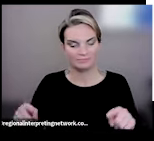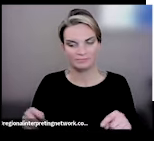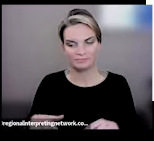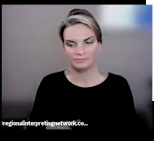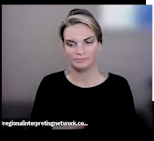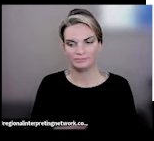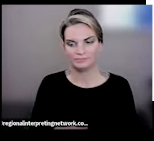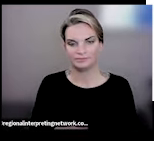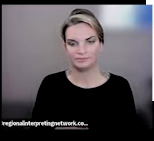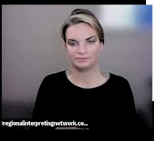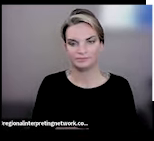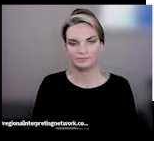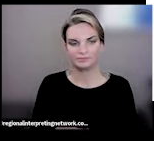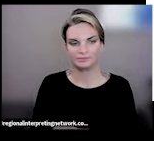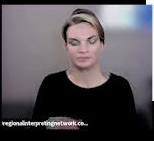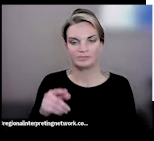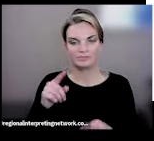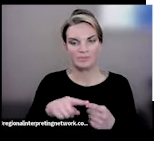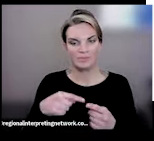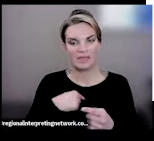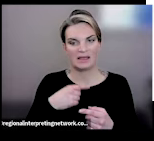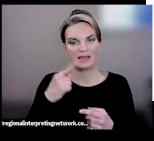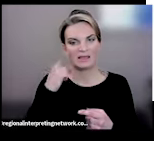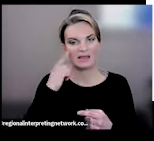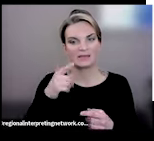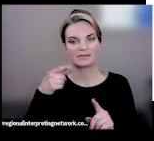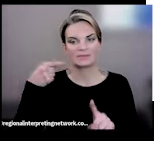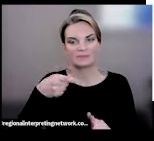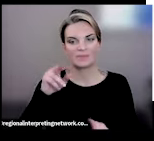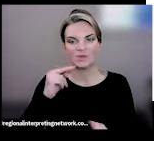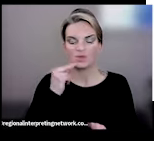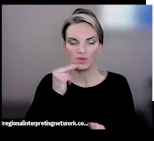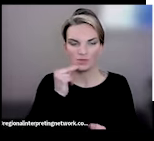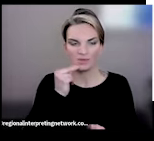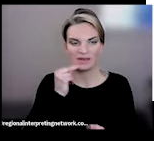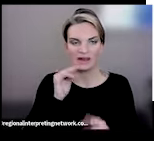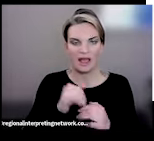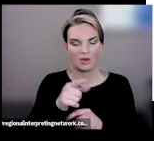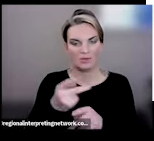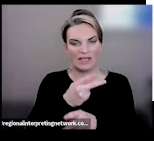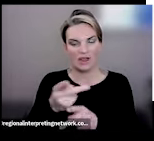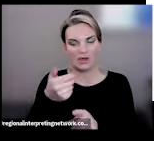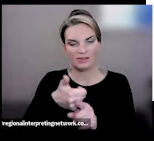with nourishment and how you take care of yourself, and all of the rest cascades out